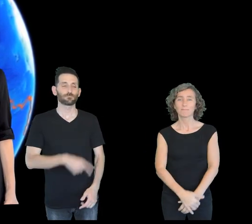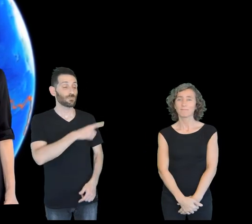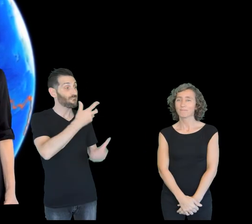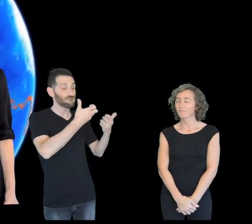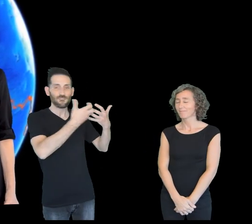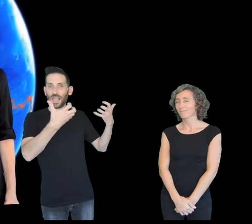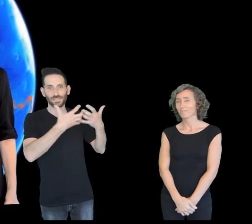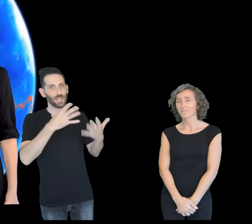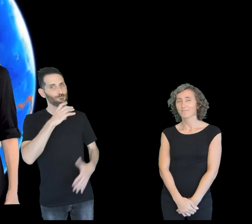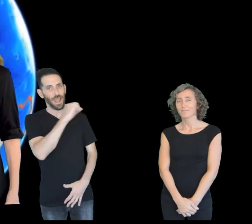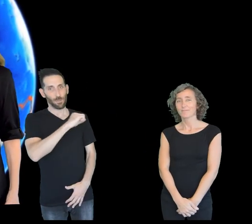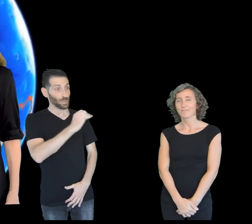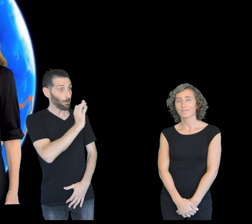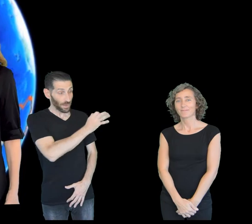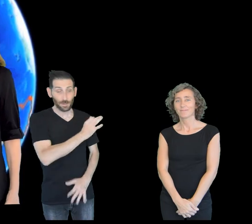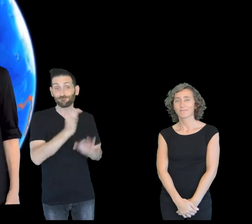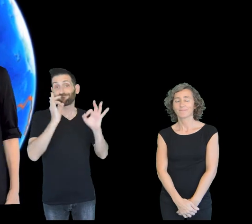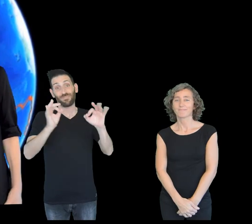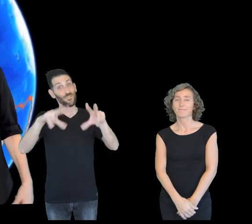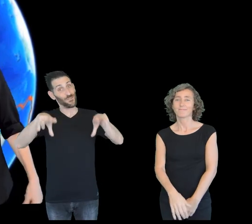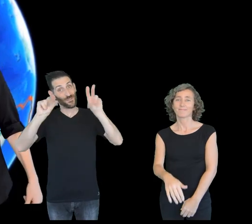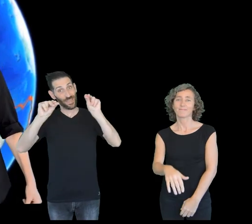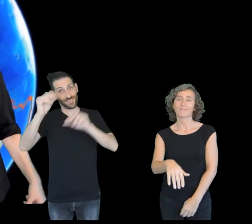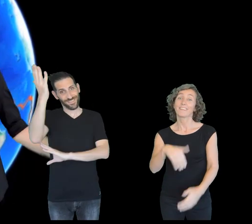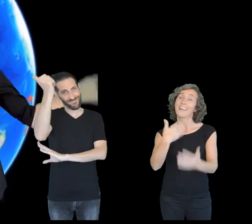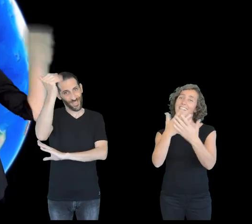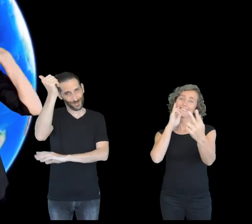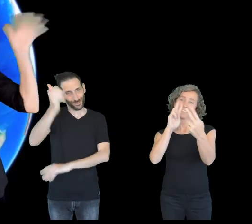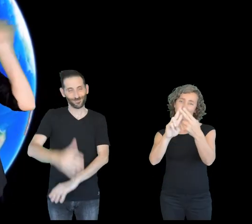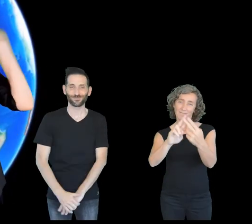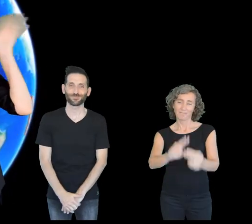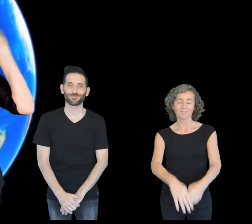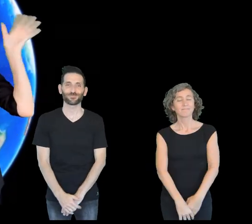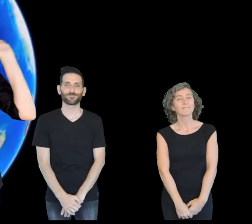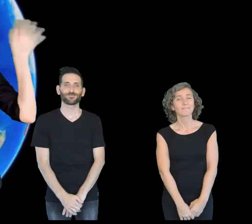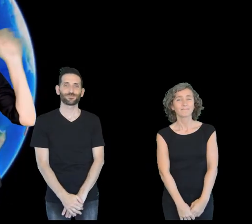That´s a great line, isn´t it, Adela? Yes! Well, we will leave it here! Bye, see you soon!